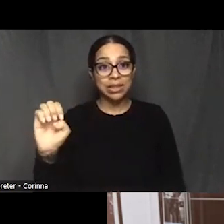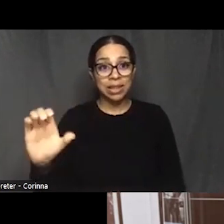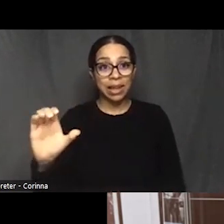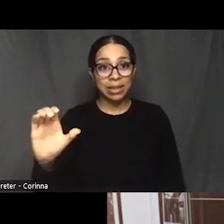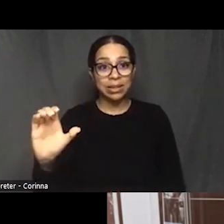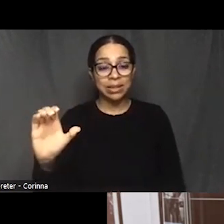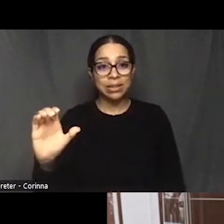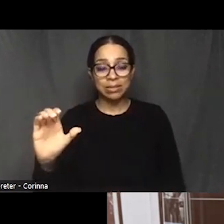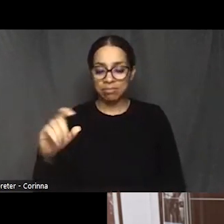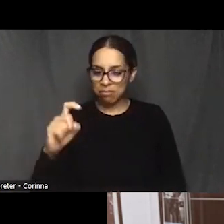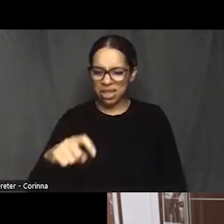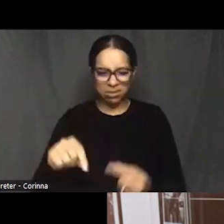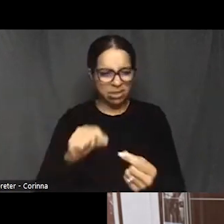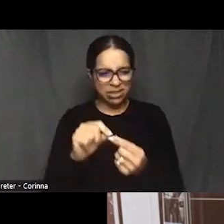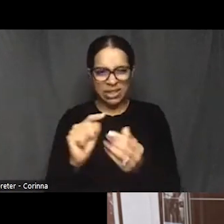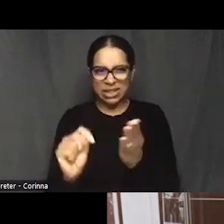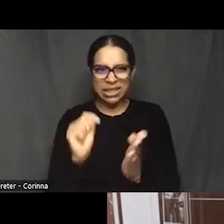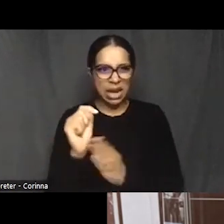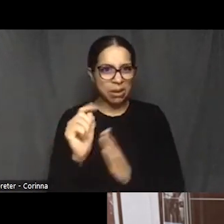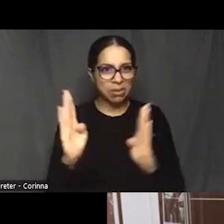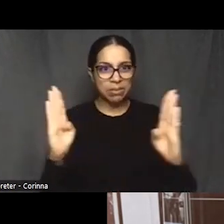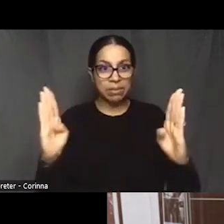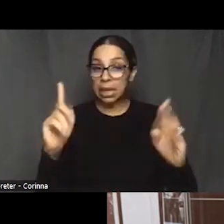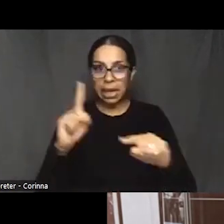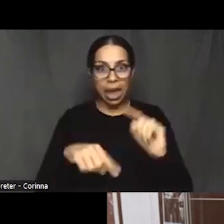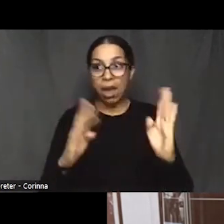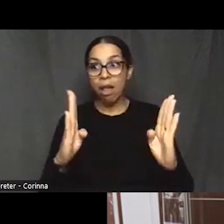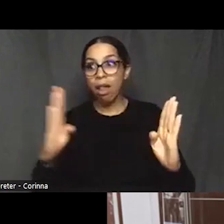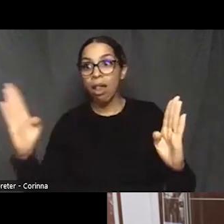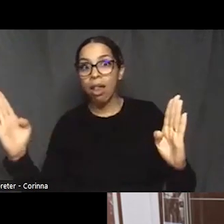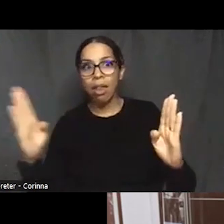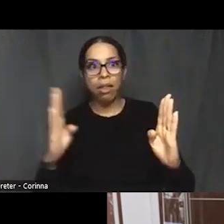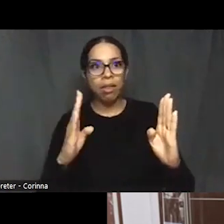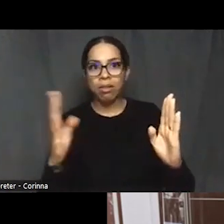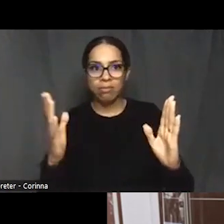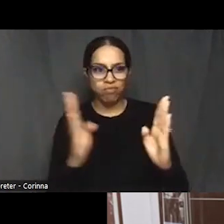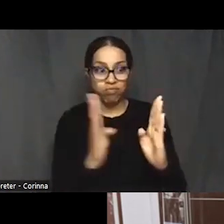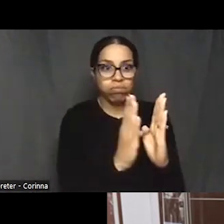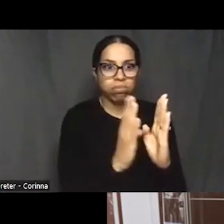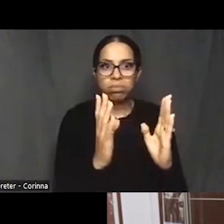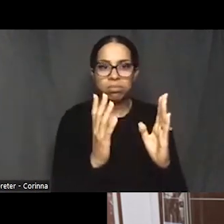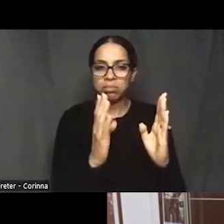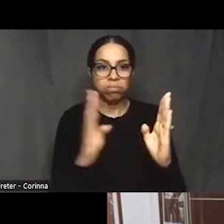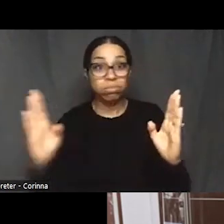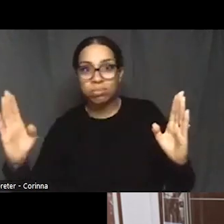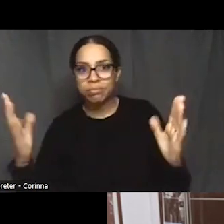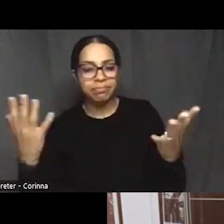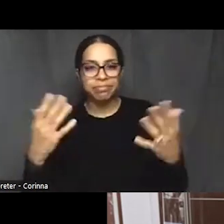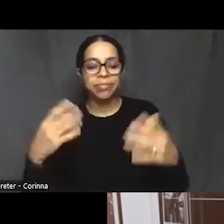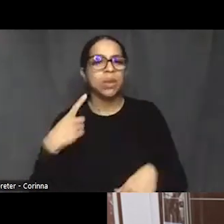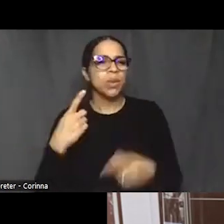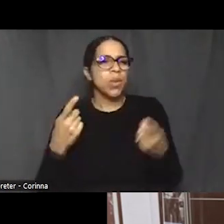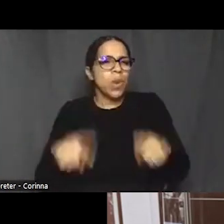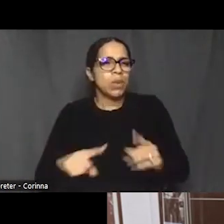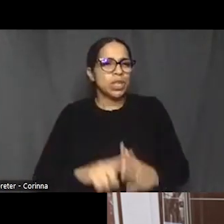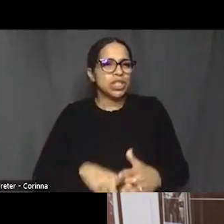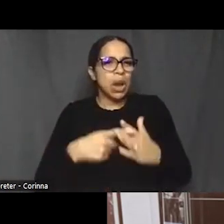And when we started, we weren't even looking to make a film of this, like we were talking about maybe a nine or ten minute mini doc.